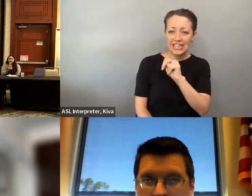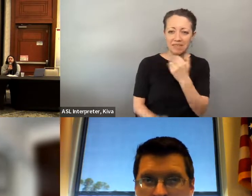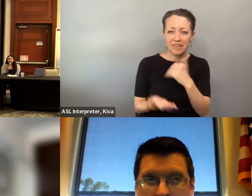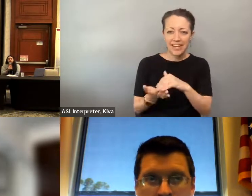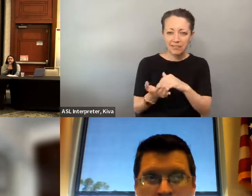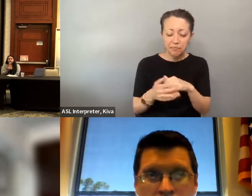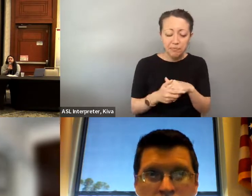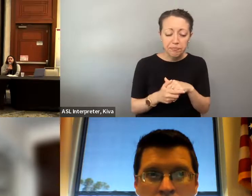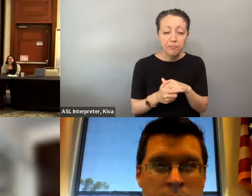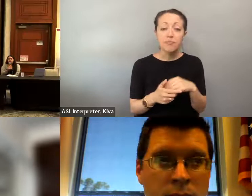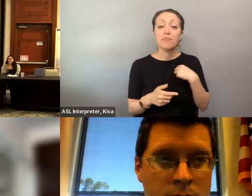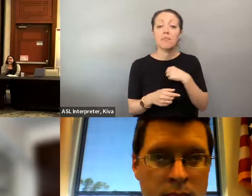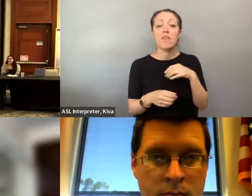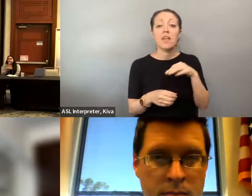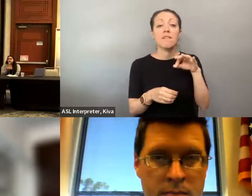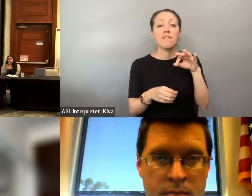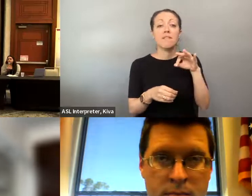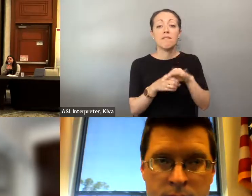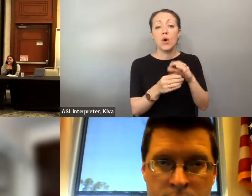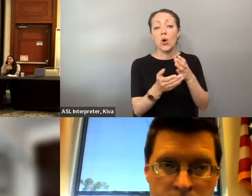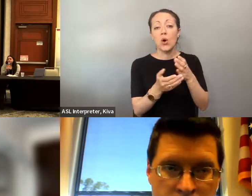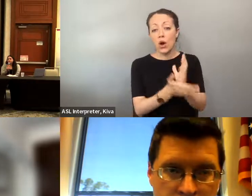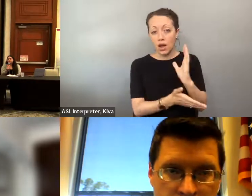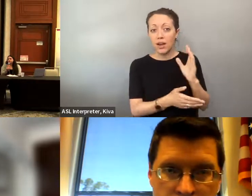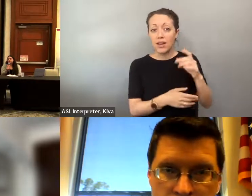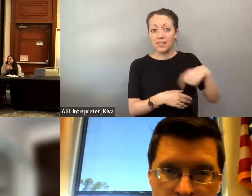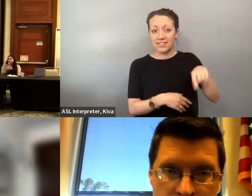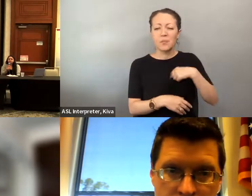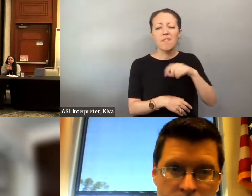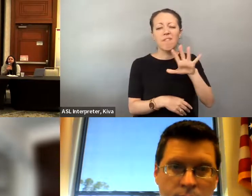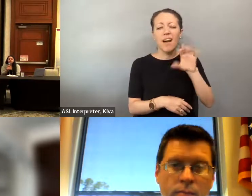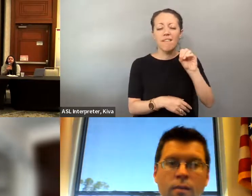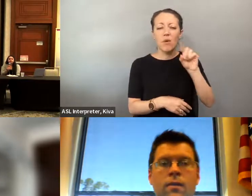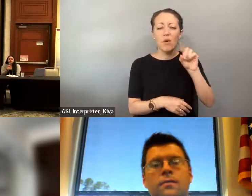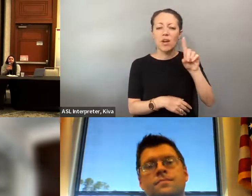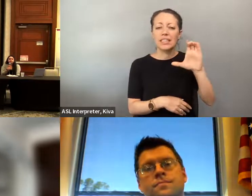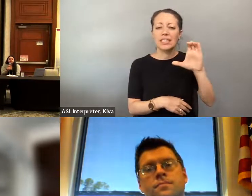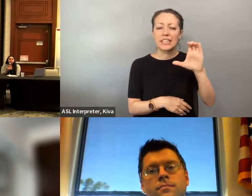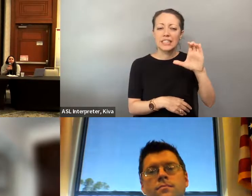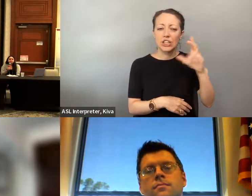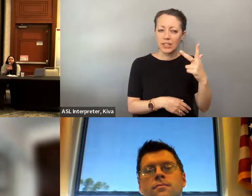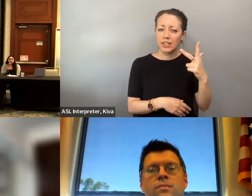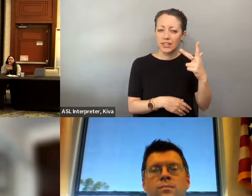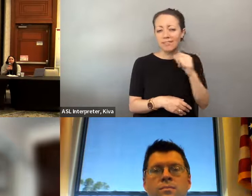» Hi, Jazlyn Gallego again.